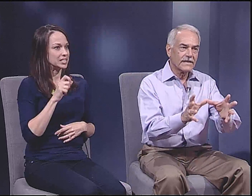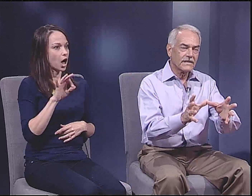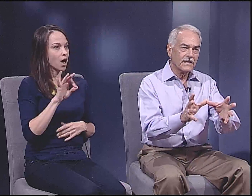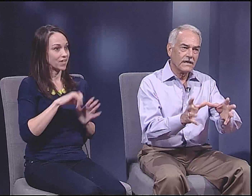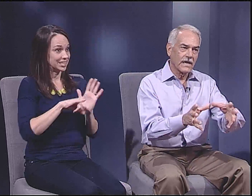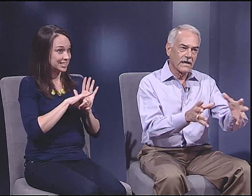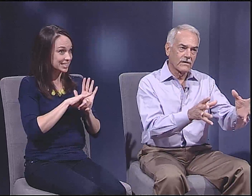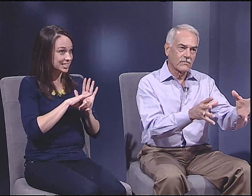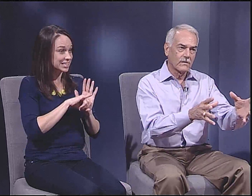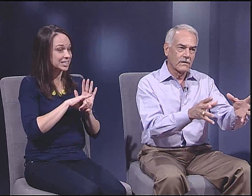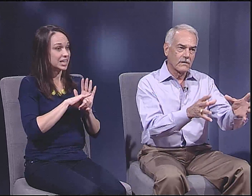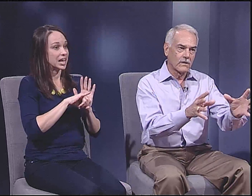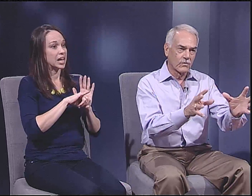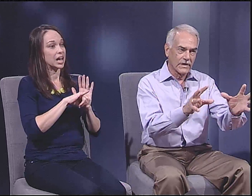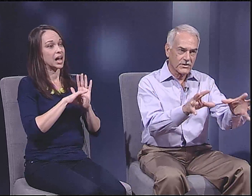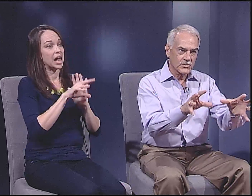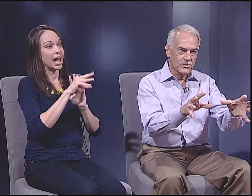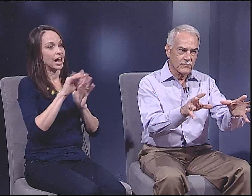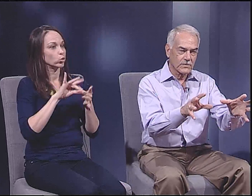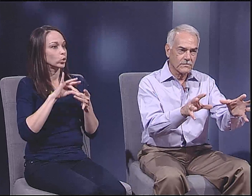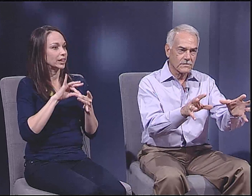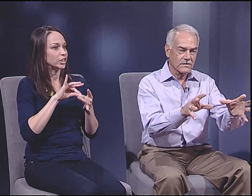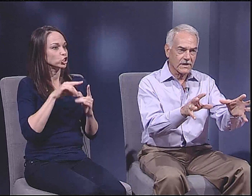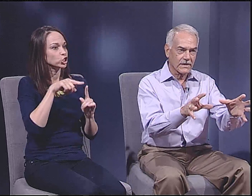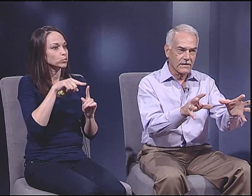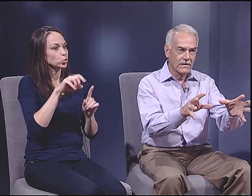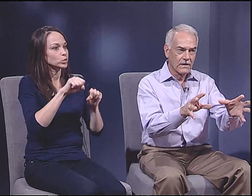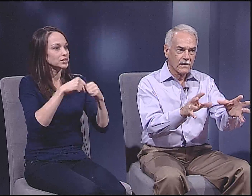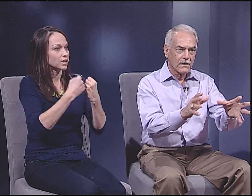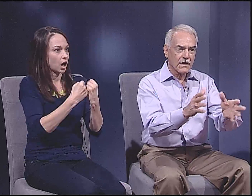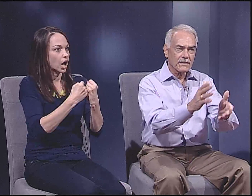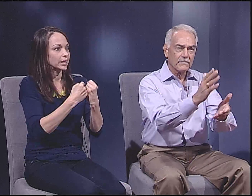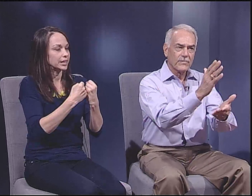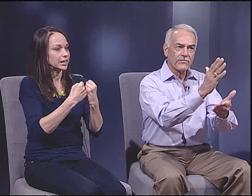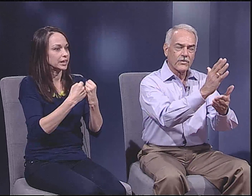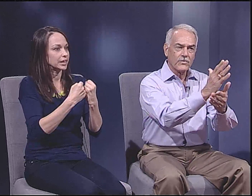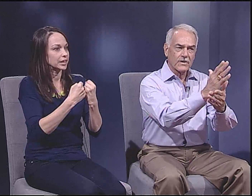You have to have a sense of identity and a relationship